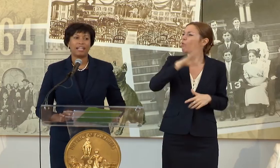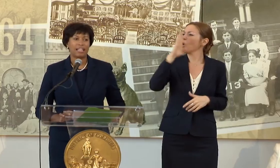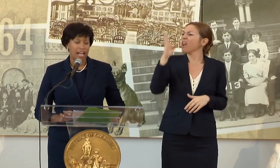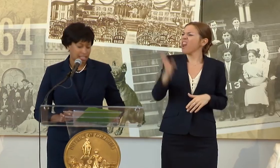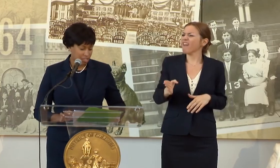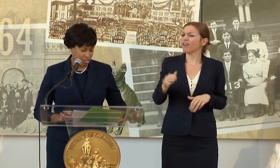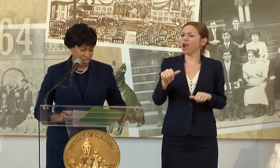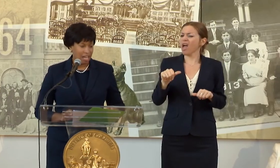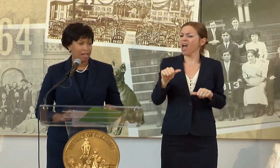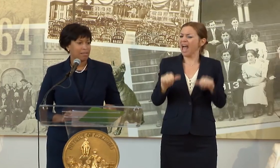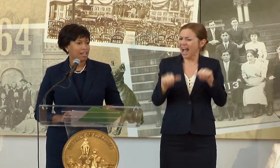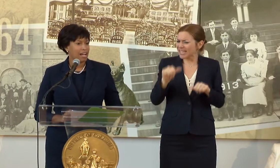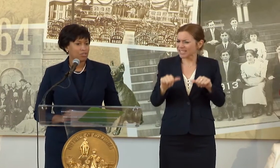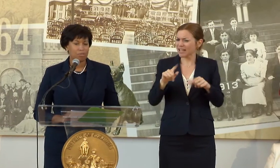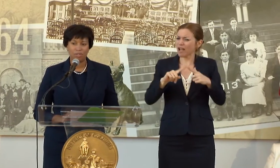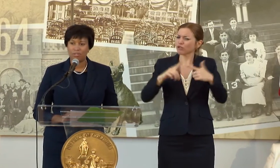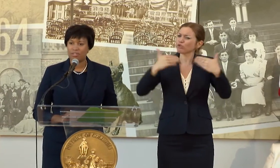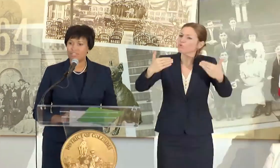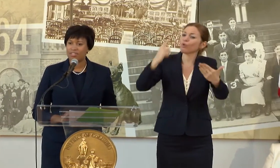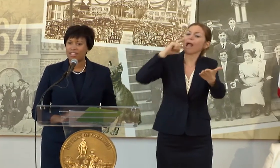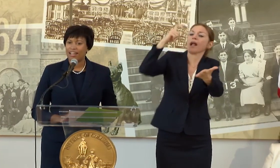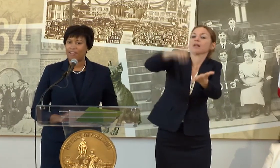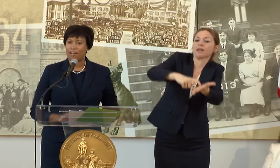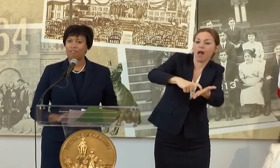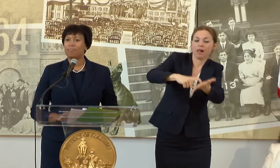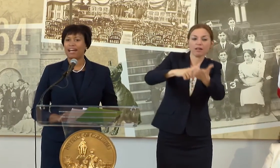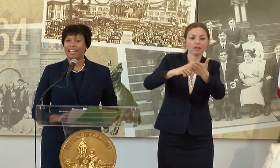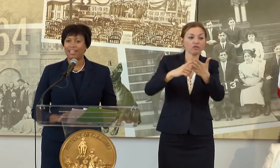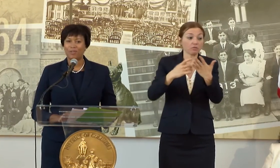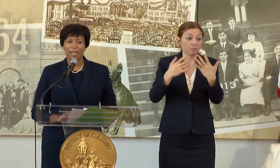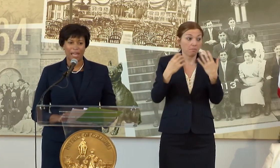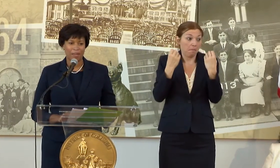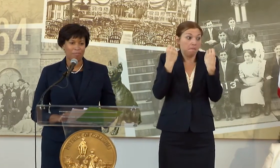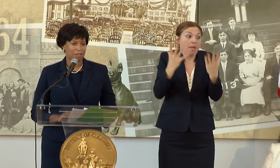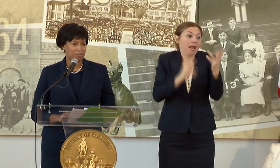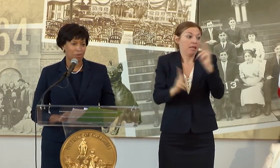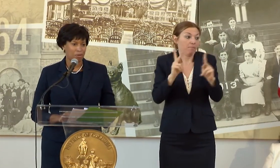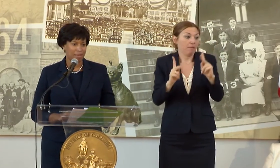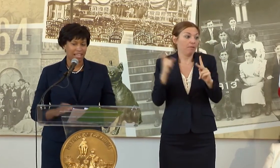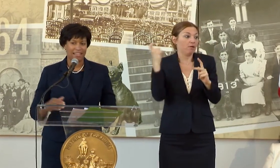ACKNOWLEDGE THE CONTRIBUTIONS OF EVERYBODY WHO CAME BEFORE ME